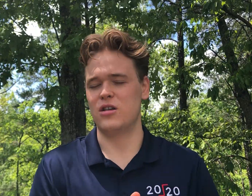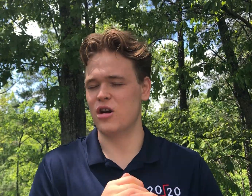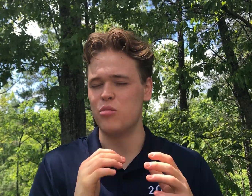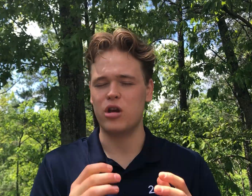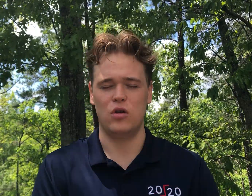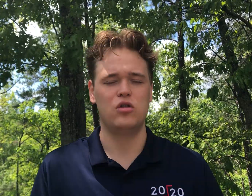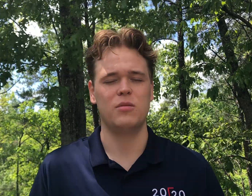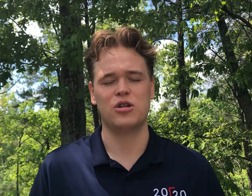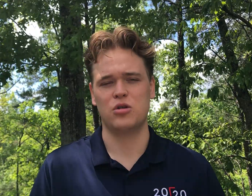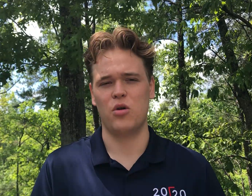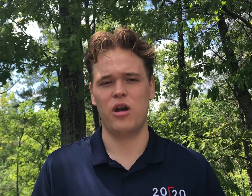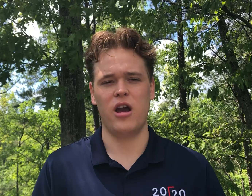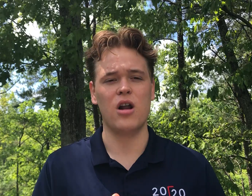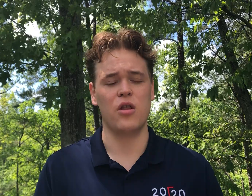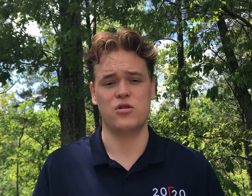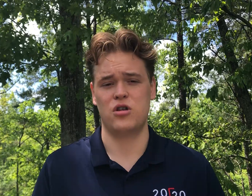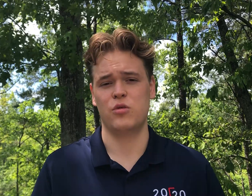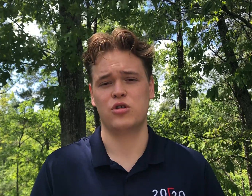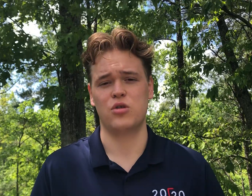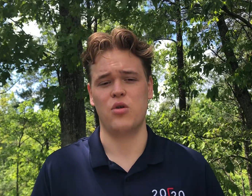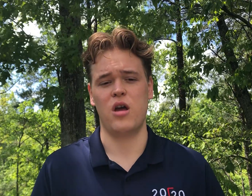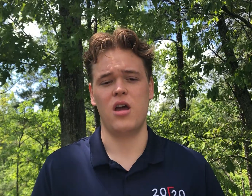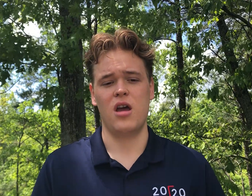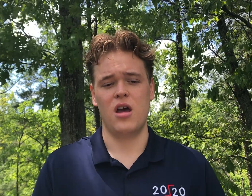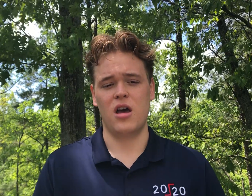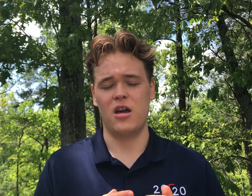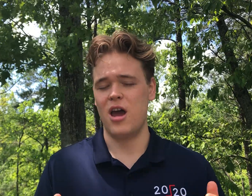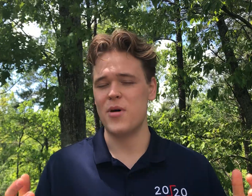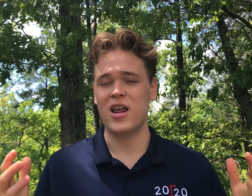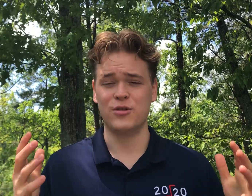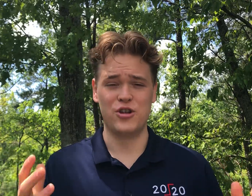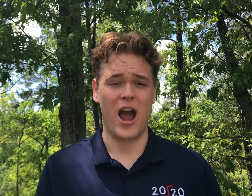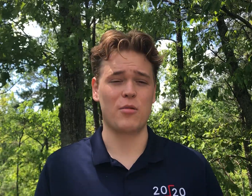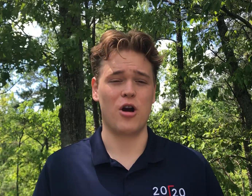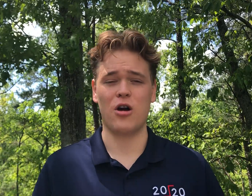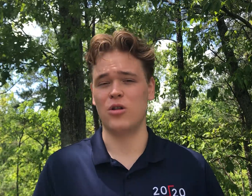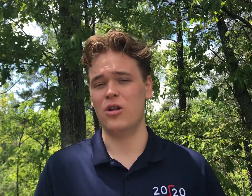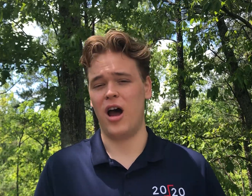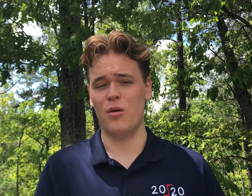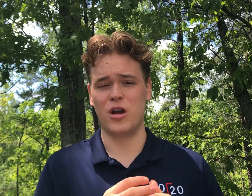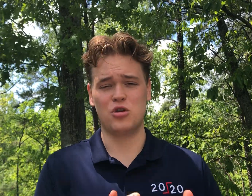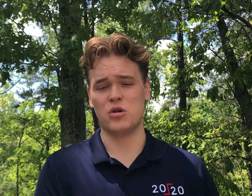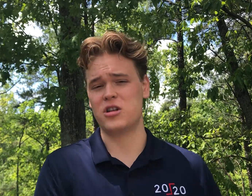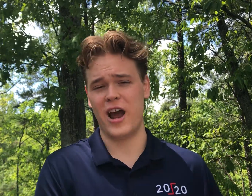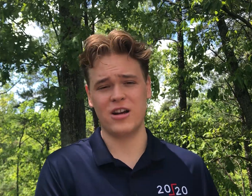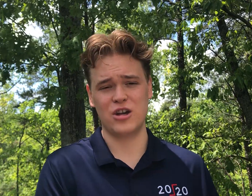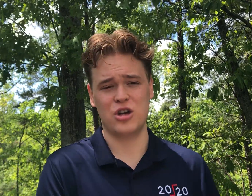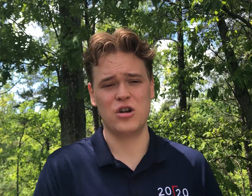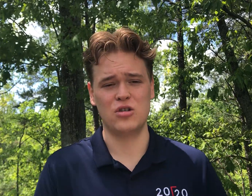it's gonna bring you so much joy, and others so much joy. Again, my name is Jack McConnell, I'll be at Georgia Tech next year,